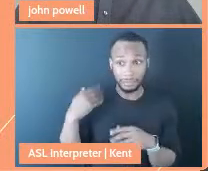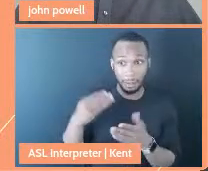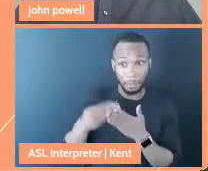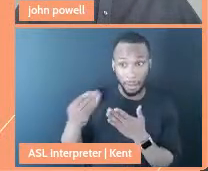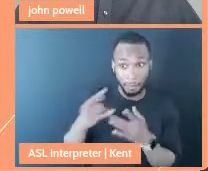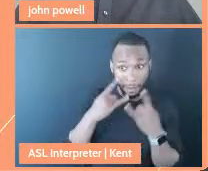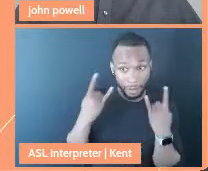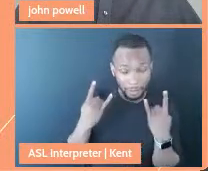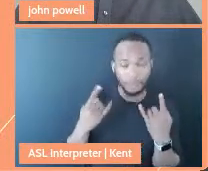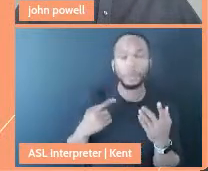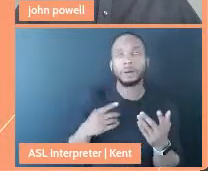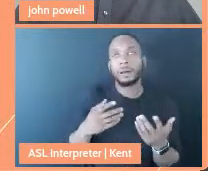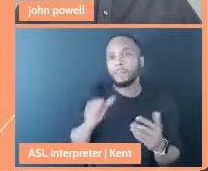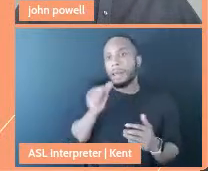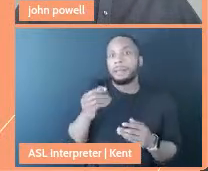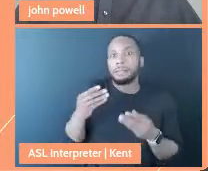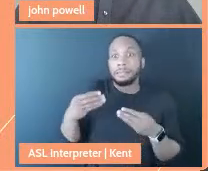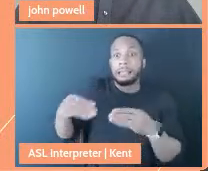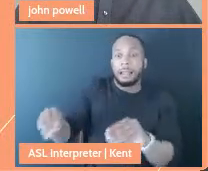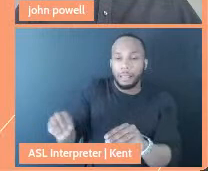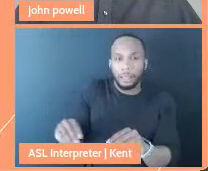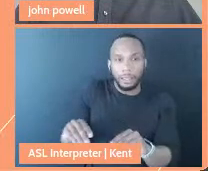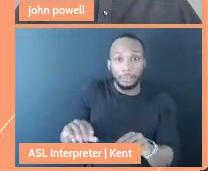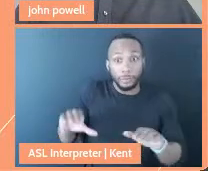"I'm actually not selling. I'm doing this because your health is my health." Right?